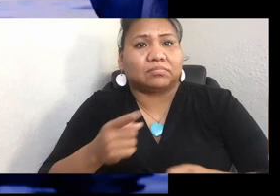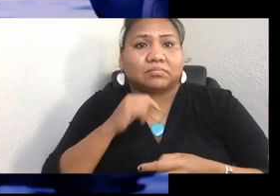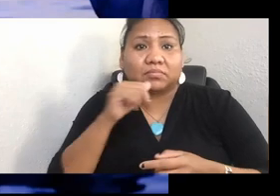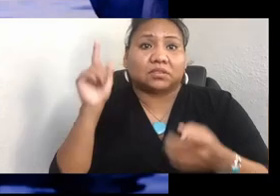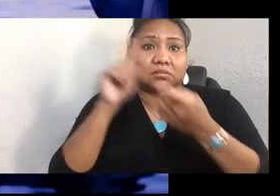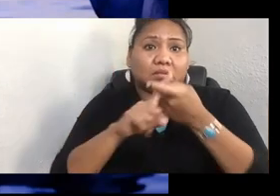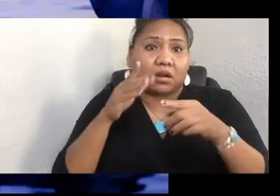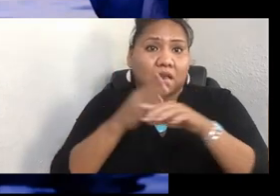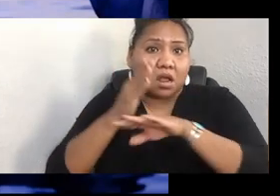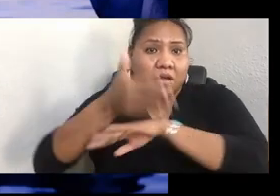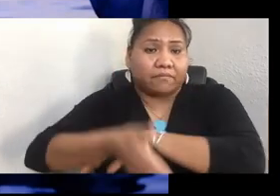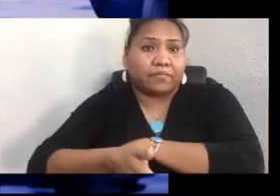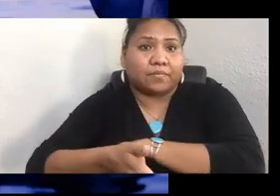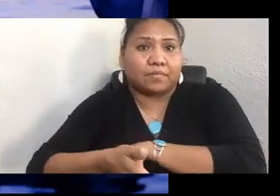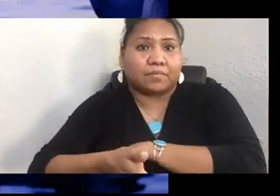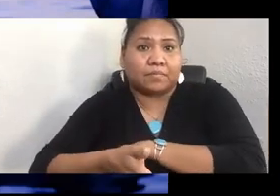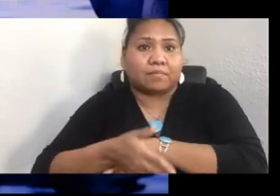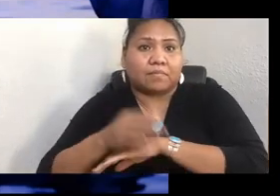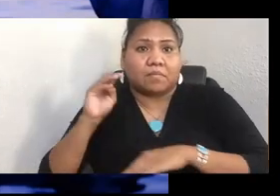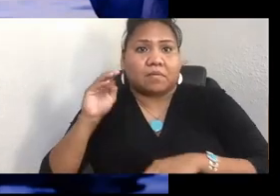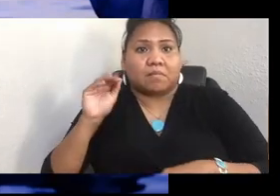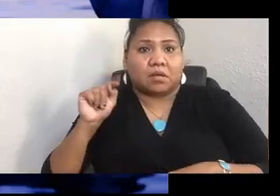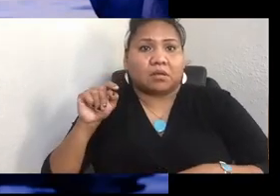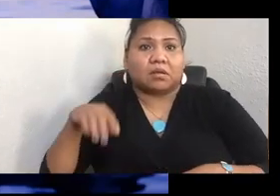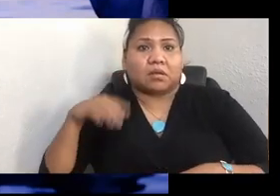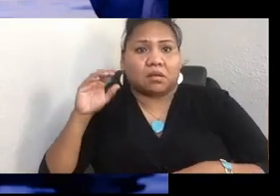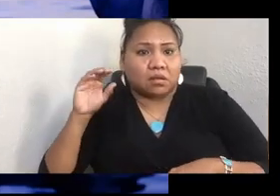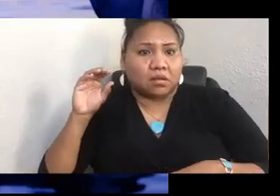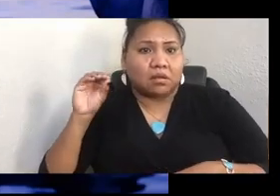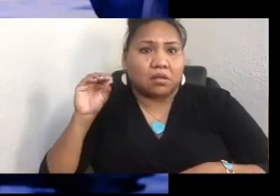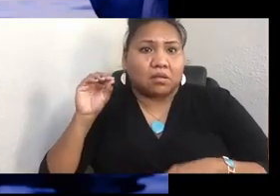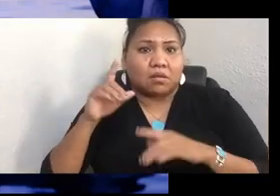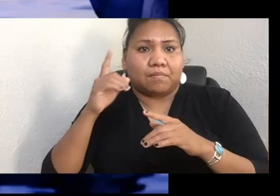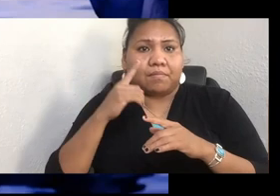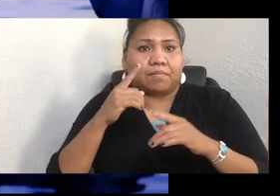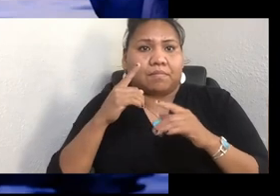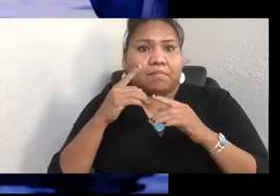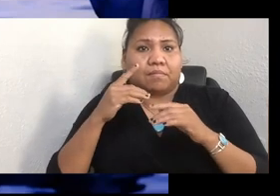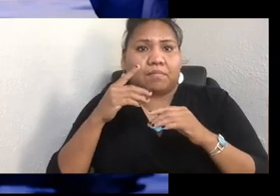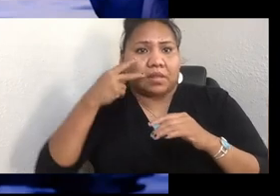Until after the Indian Religious Freedom Act. And for me, it wasn't until recently, when I went to Nisqually, when I heard these stories